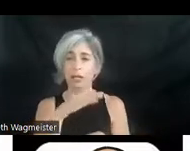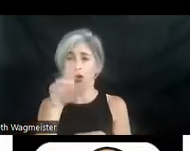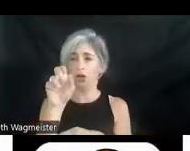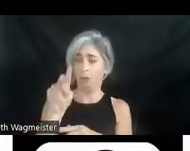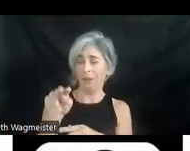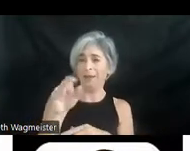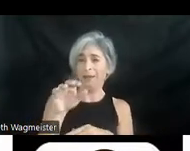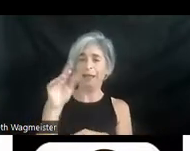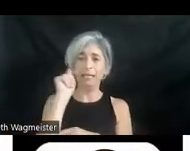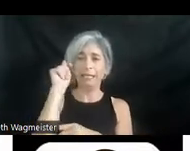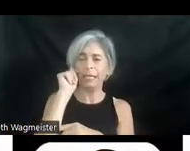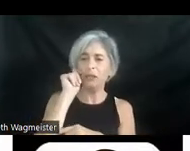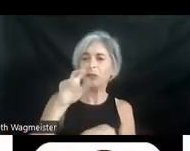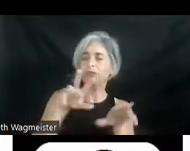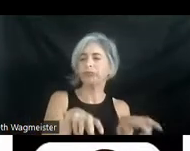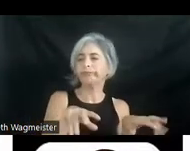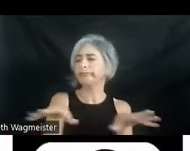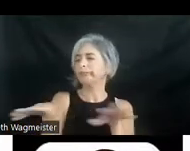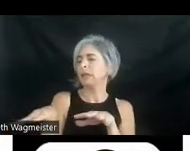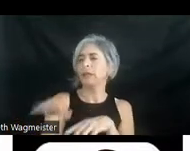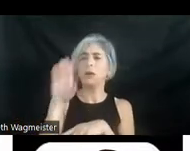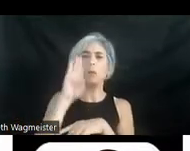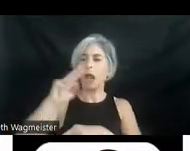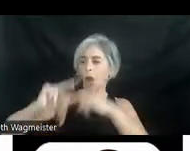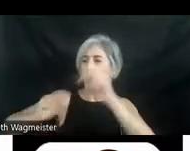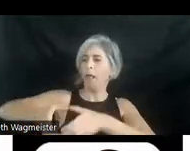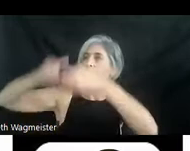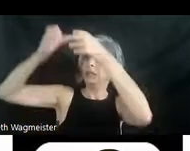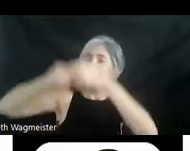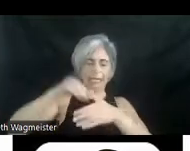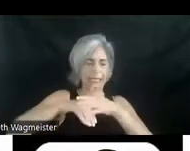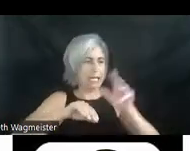on the front stoop of a three story brown stone. Inside Stevie Wonder sits at a keyboard